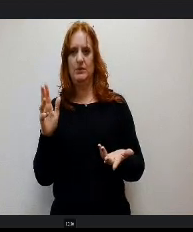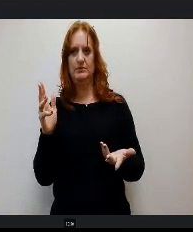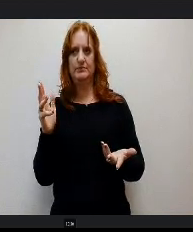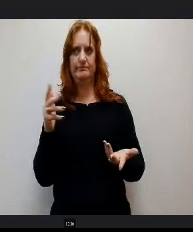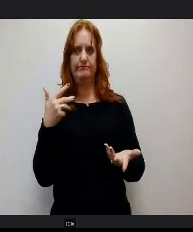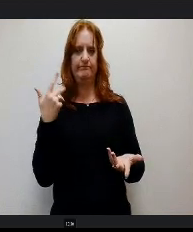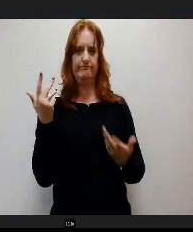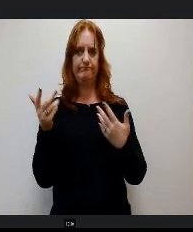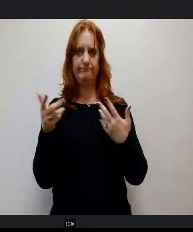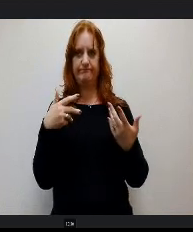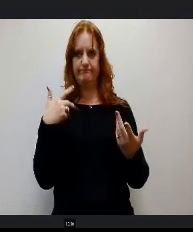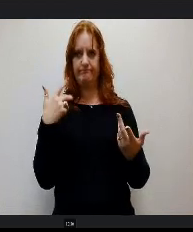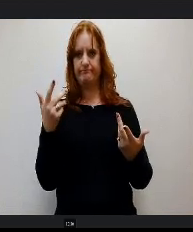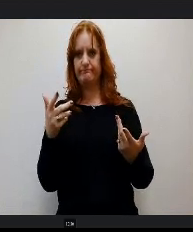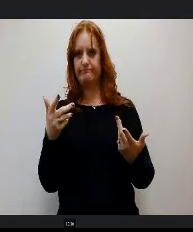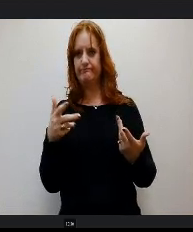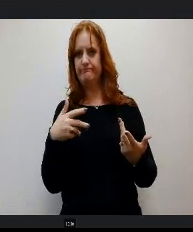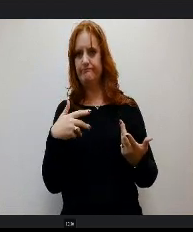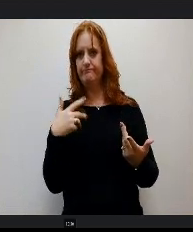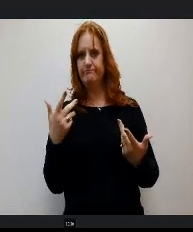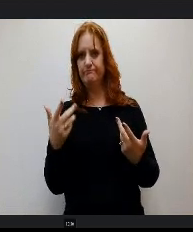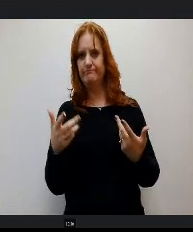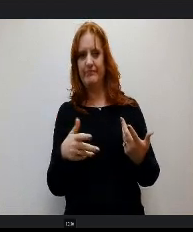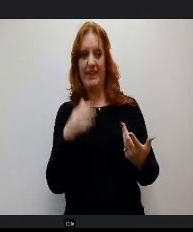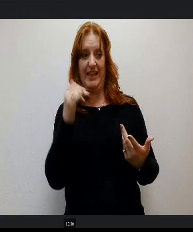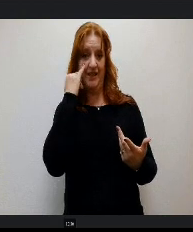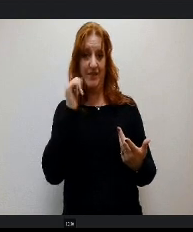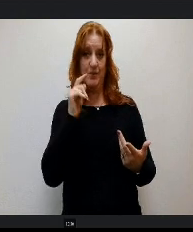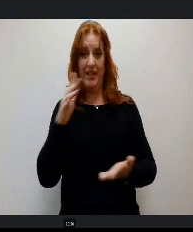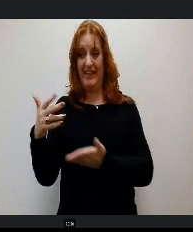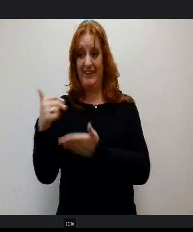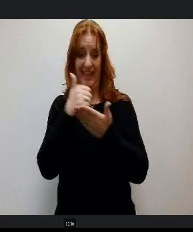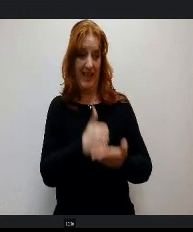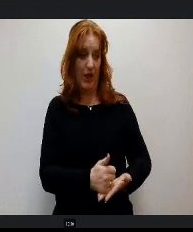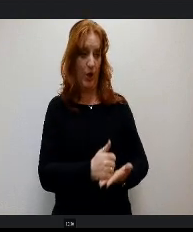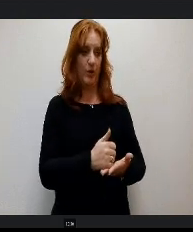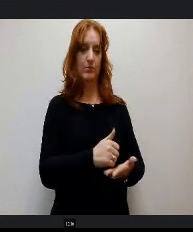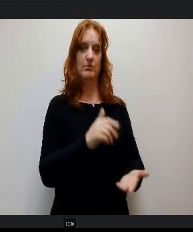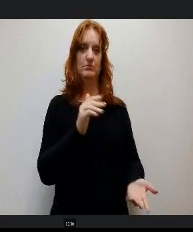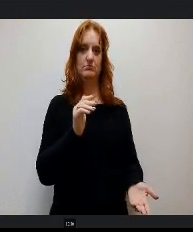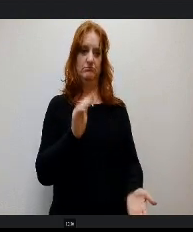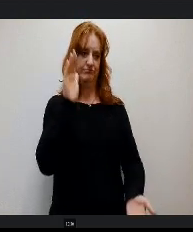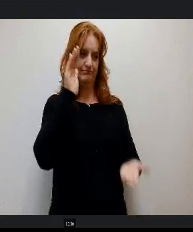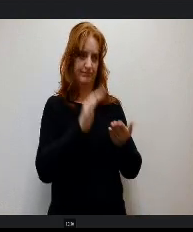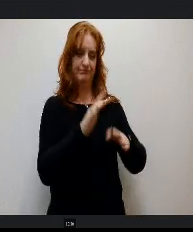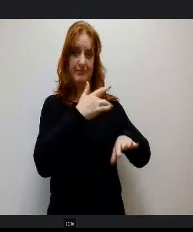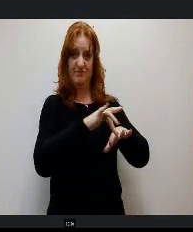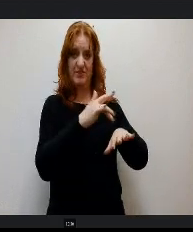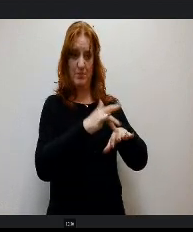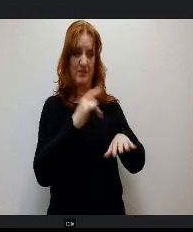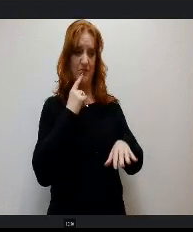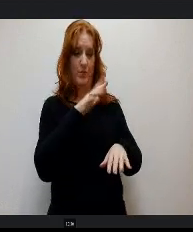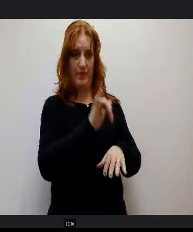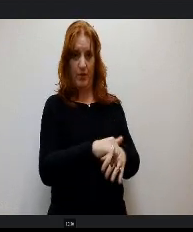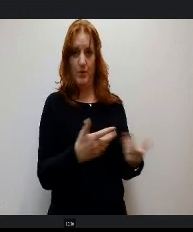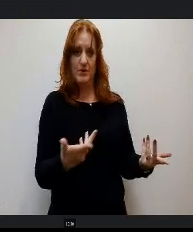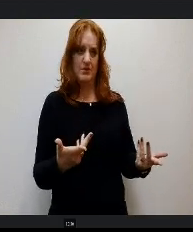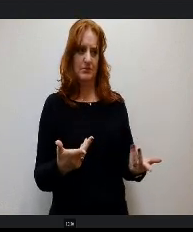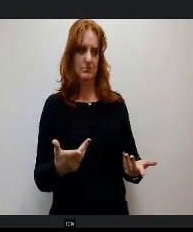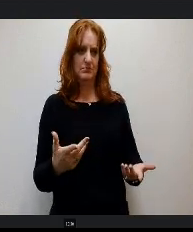The easing of the burdens of licensure will actually help make staffing those positions easier but we can certainly hope.